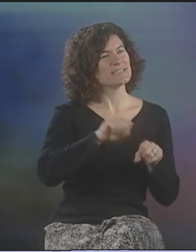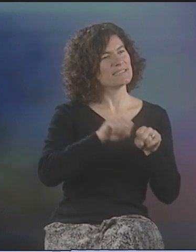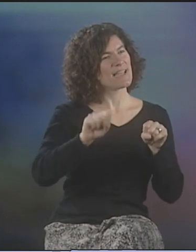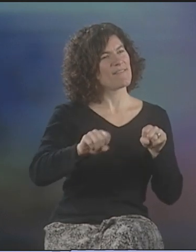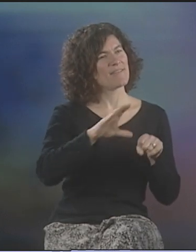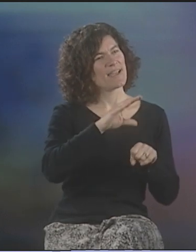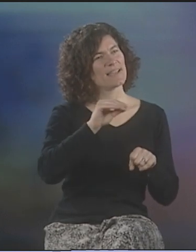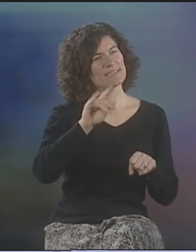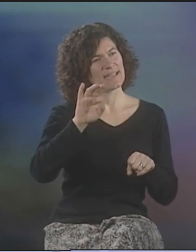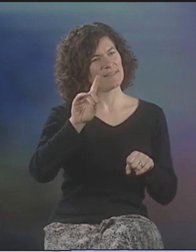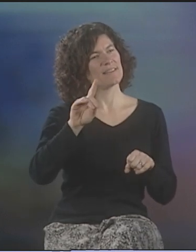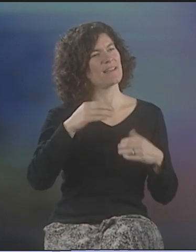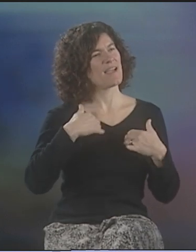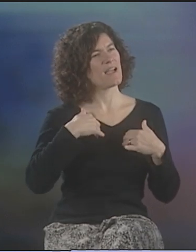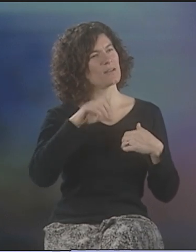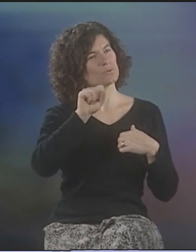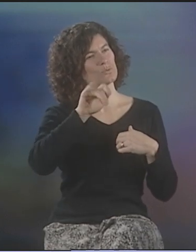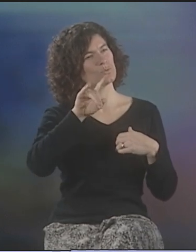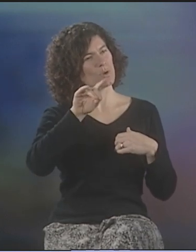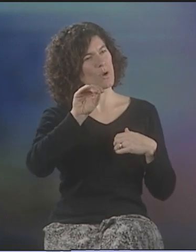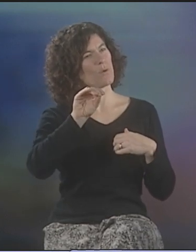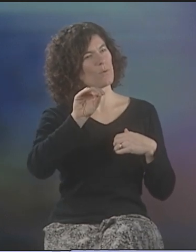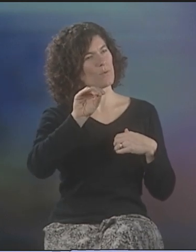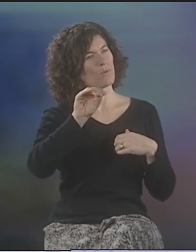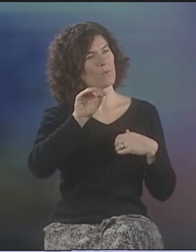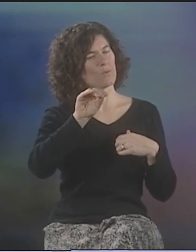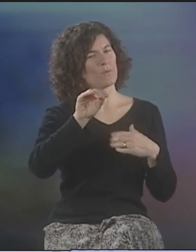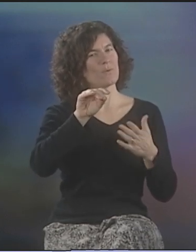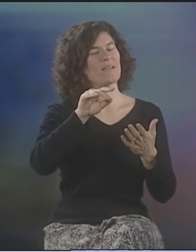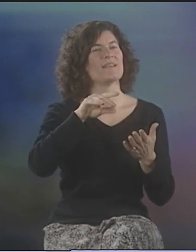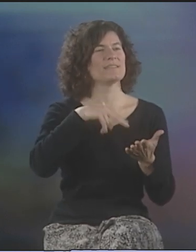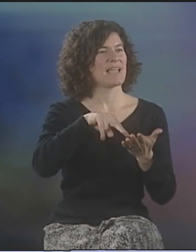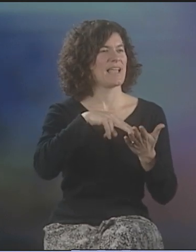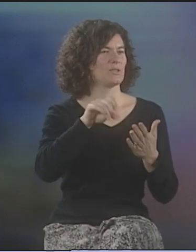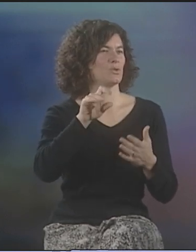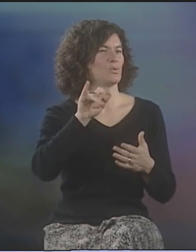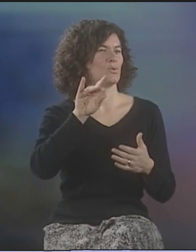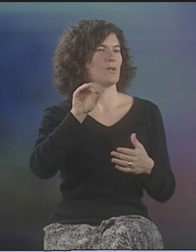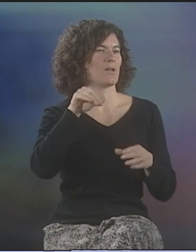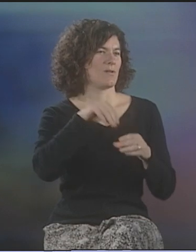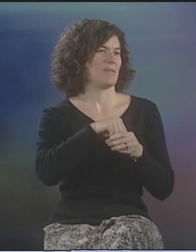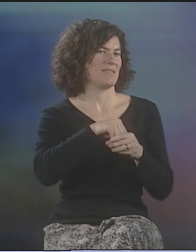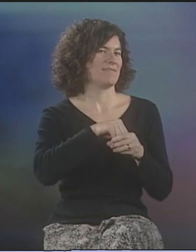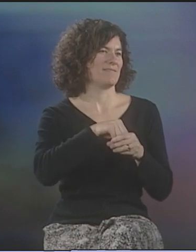LATER ON, STEFFA AND DAVID HAD A STUDIO, IT WAS A DANCE STUDIO,